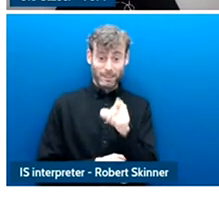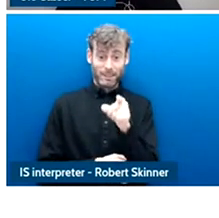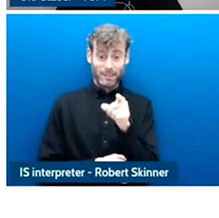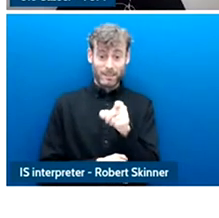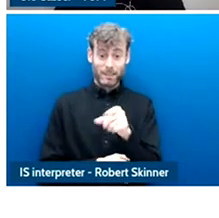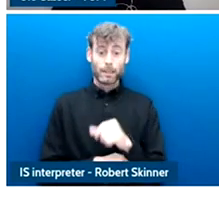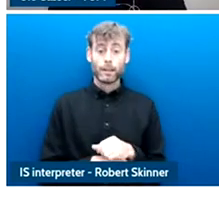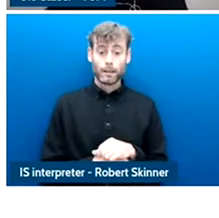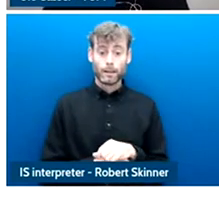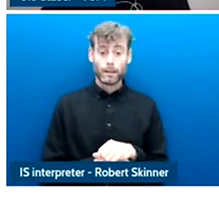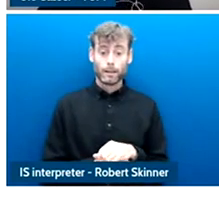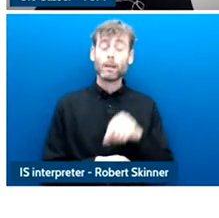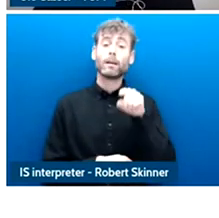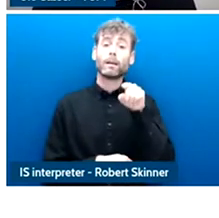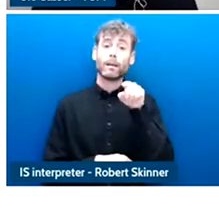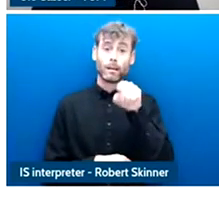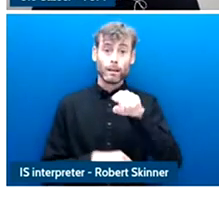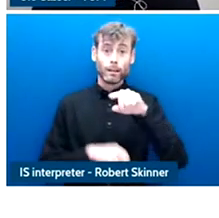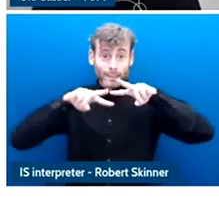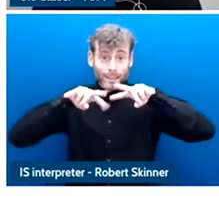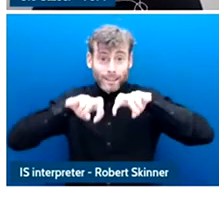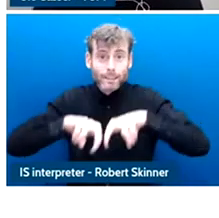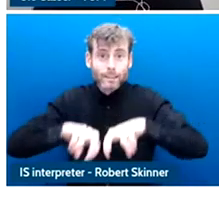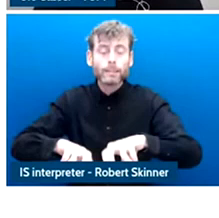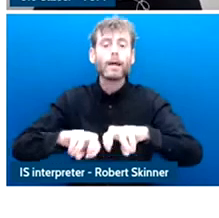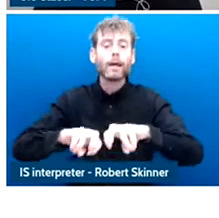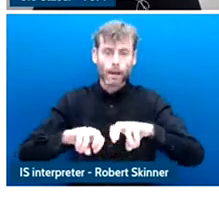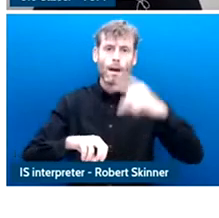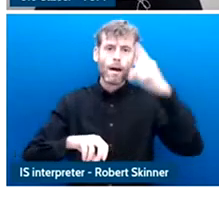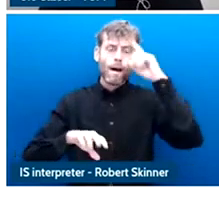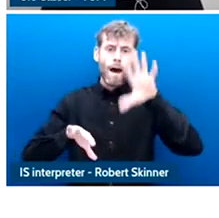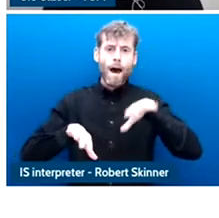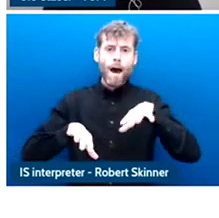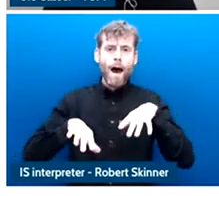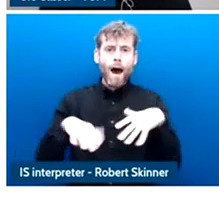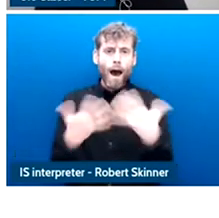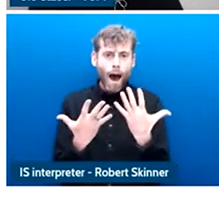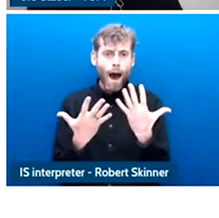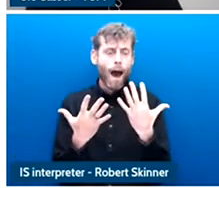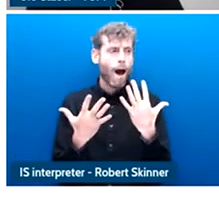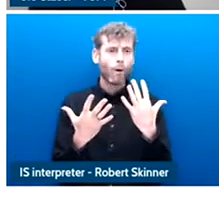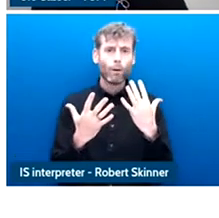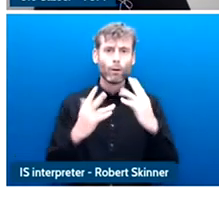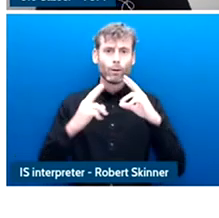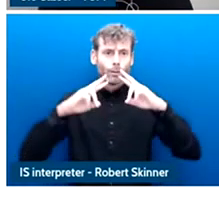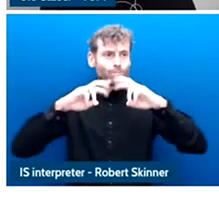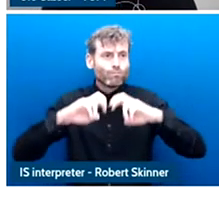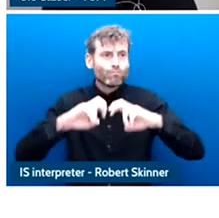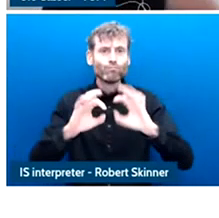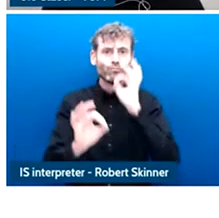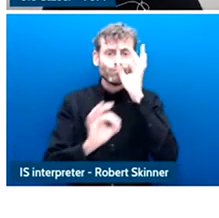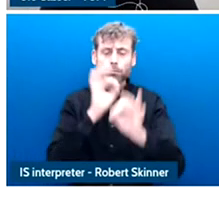off at a systemic level and what we have done to not only have some sort of call